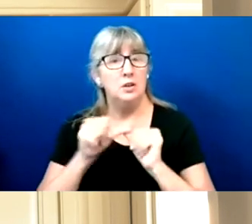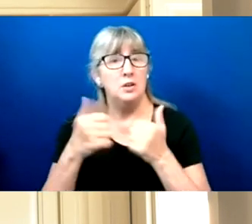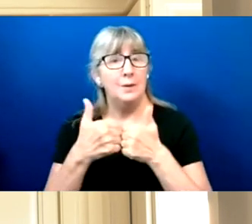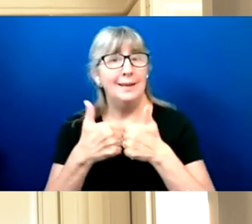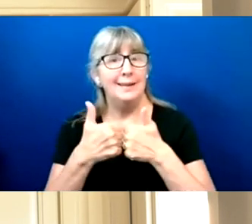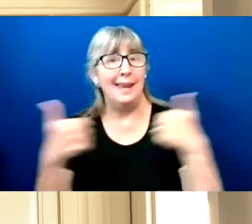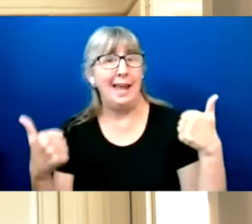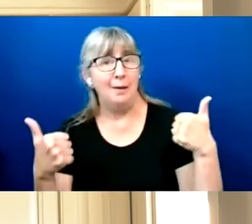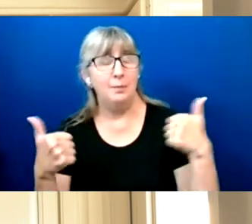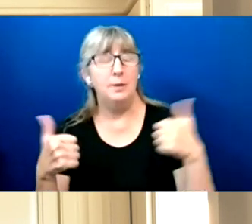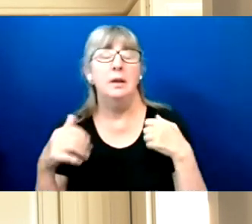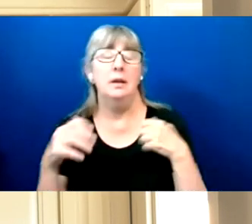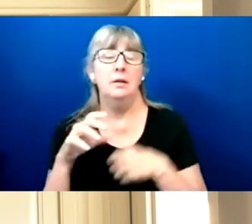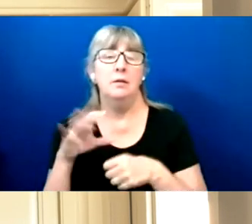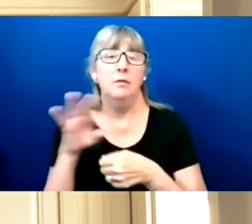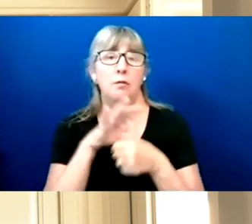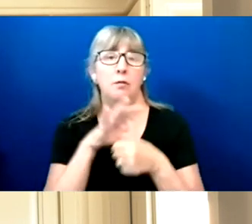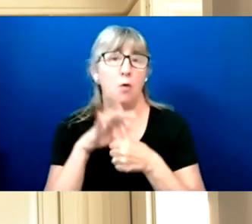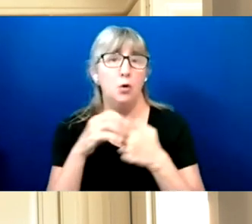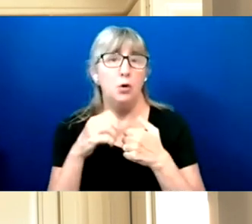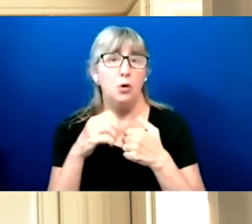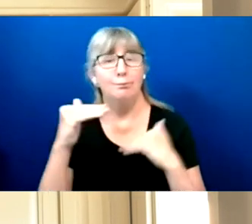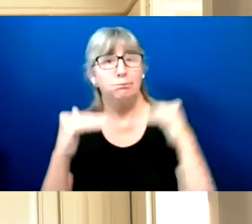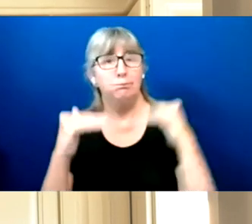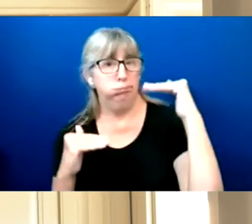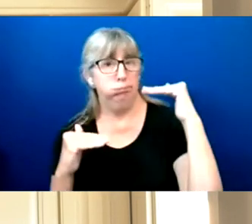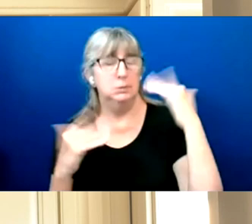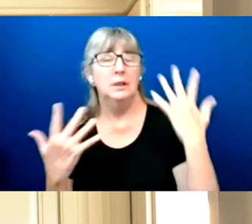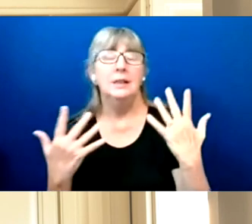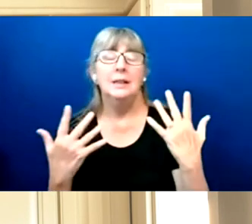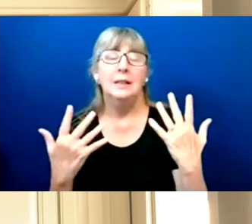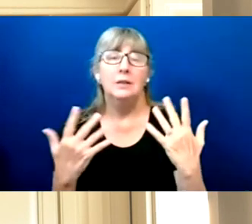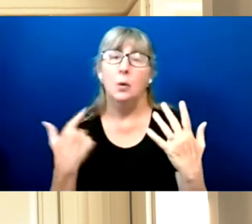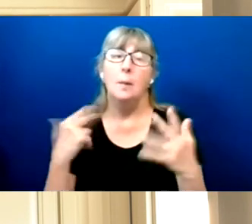It's safe to say that we have our work cut out for us.